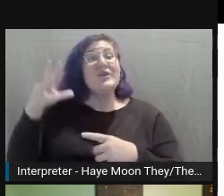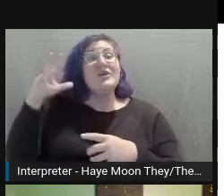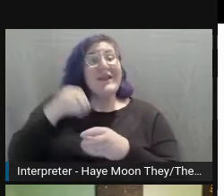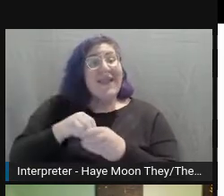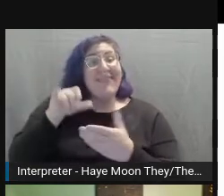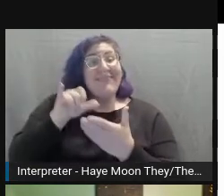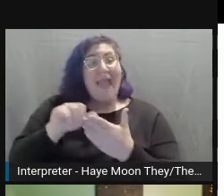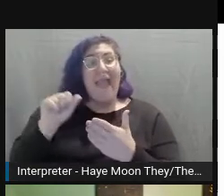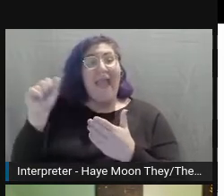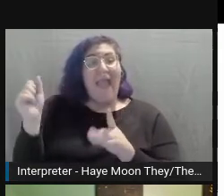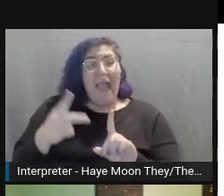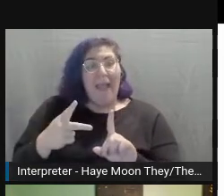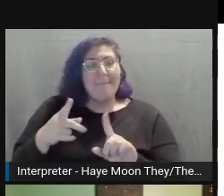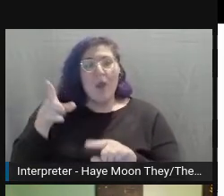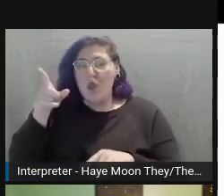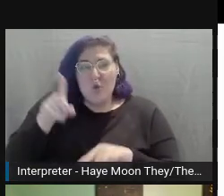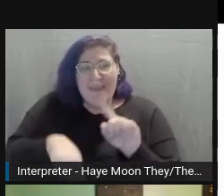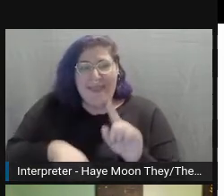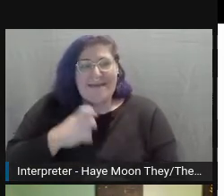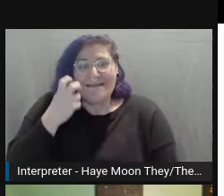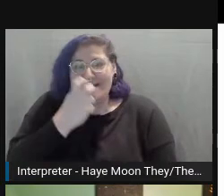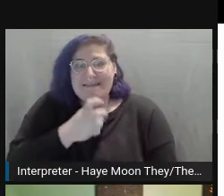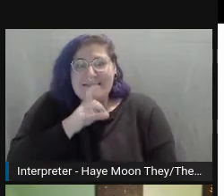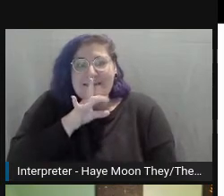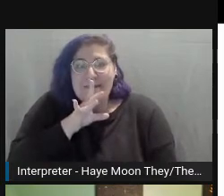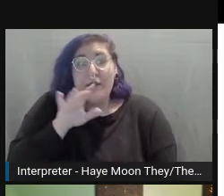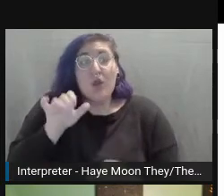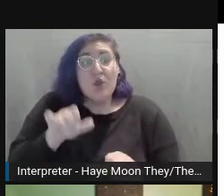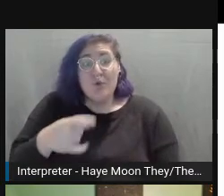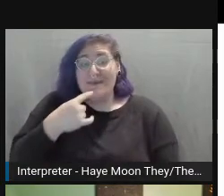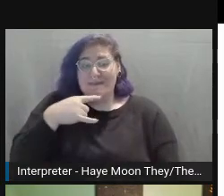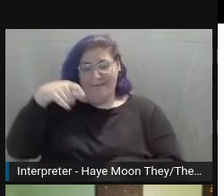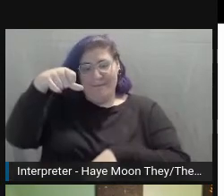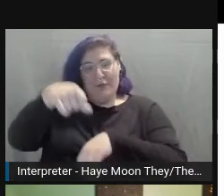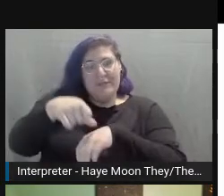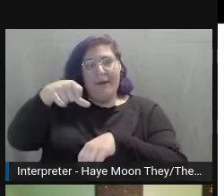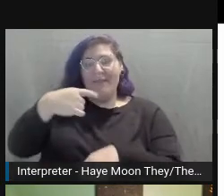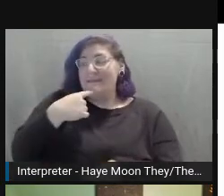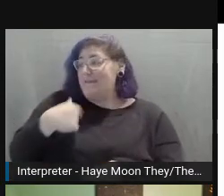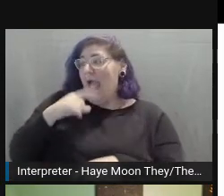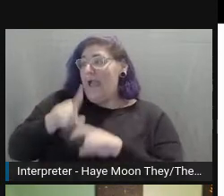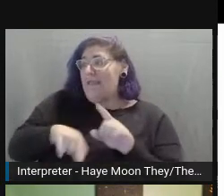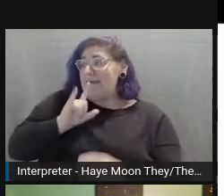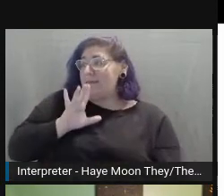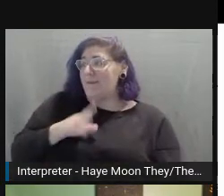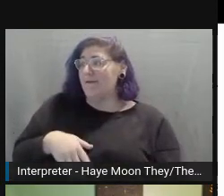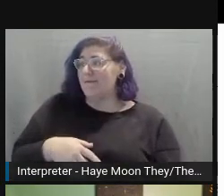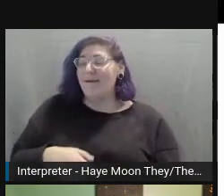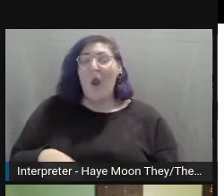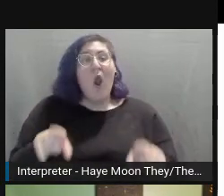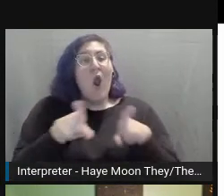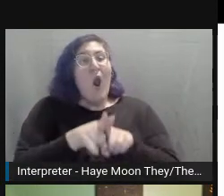of your lessons, you can push a button that says I'm not able to speak. They also have one for listening, where you can push a button